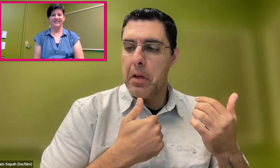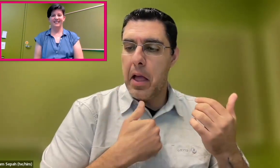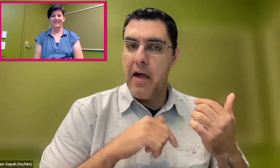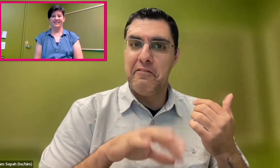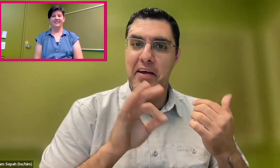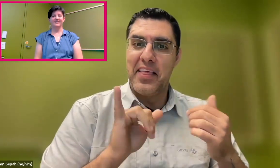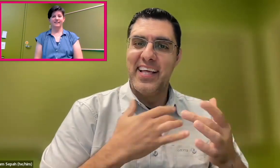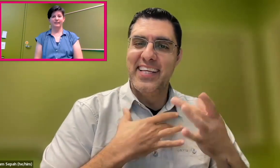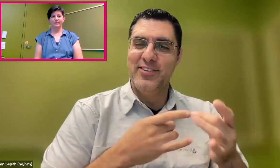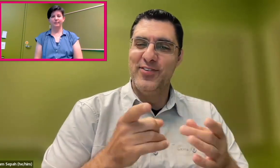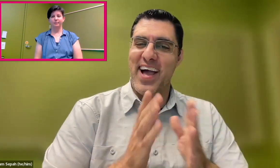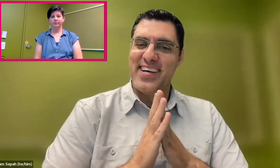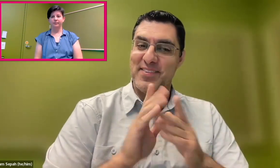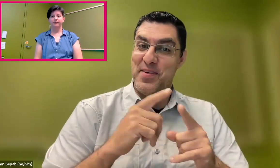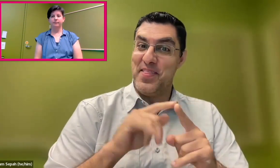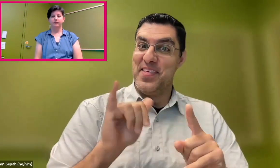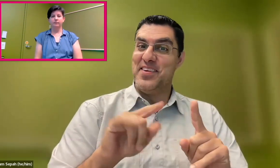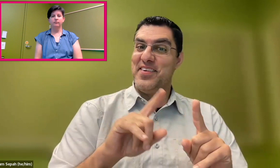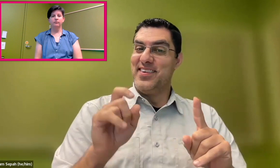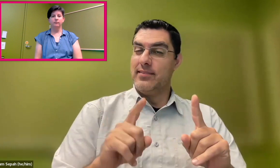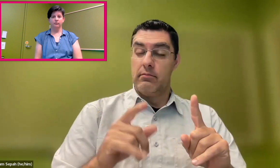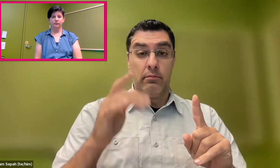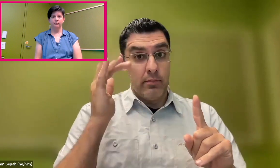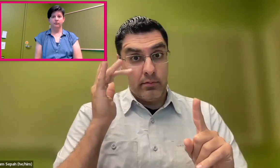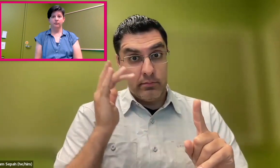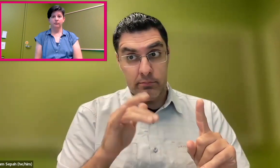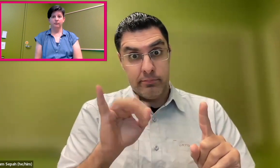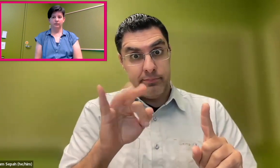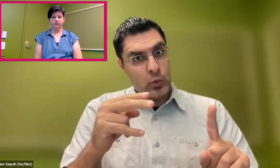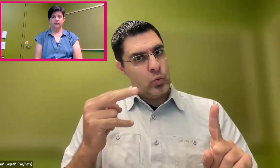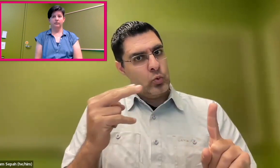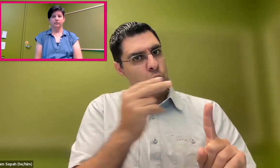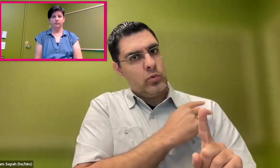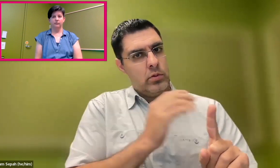SAM SEPAH THROUGH INTERPRETER: It's very interesting that you ask that question.